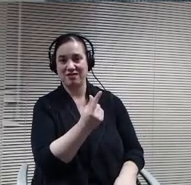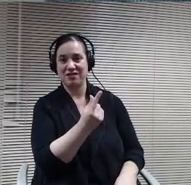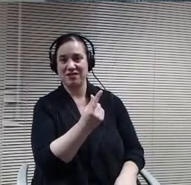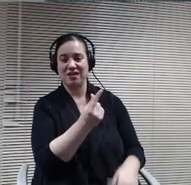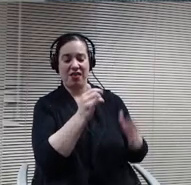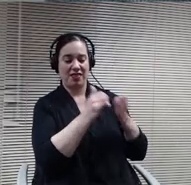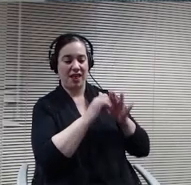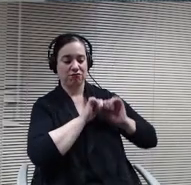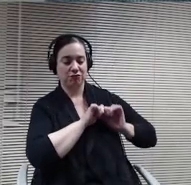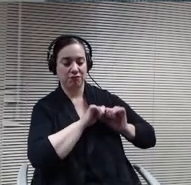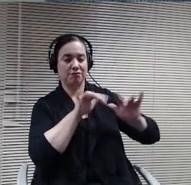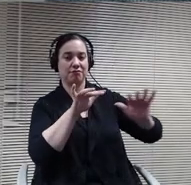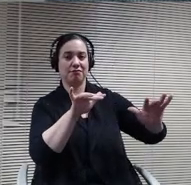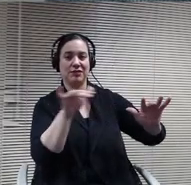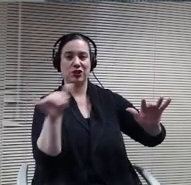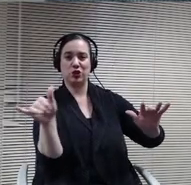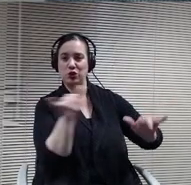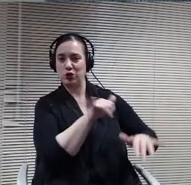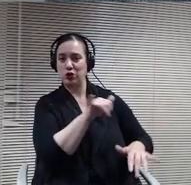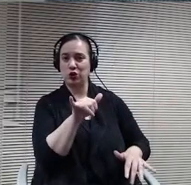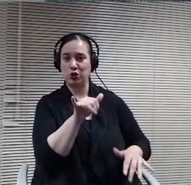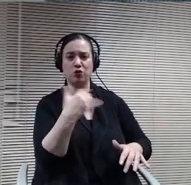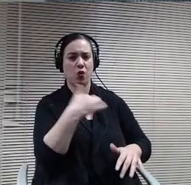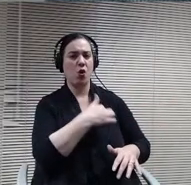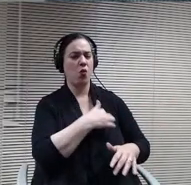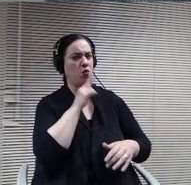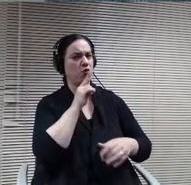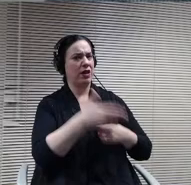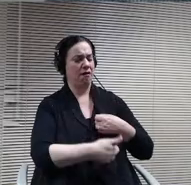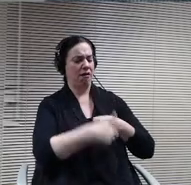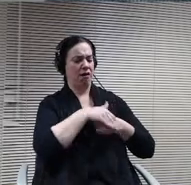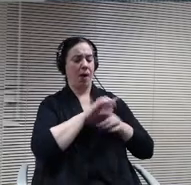covered, but the official act is for WCC O AM.